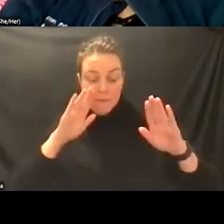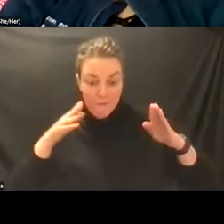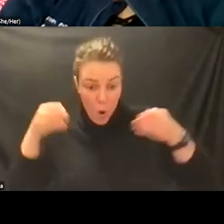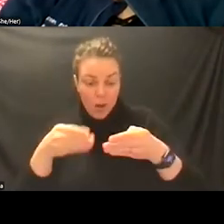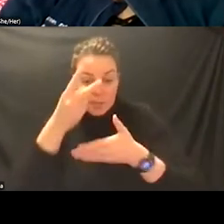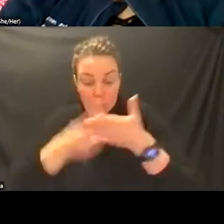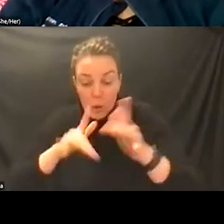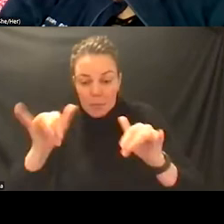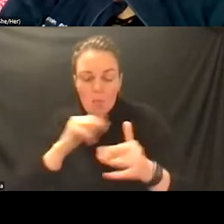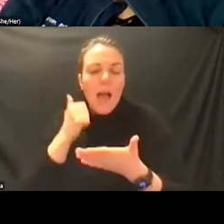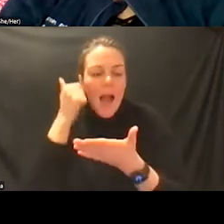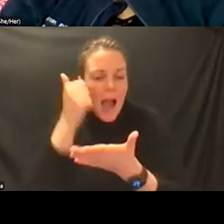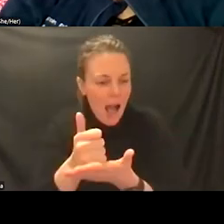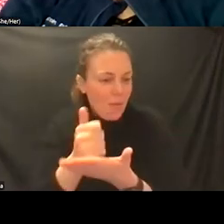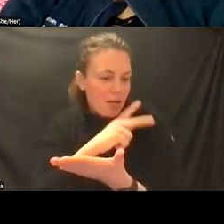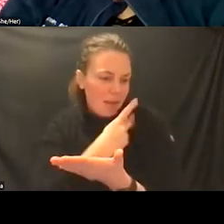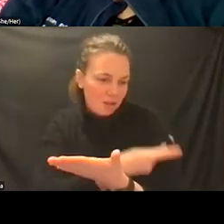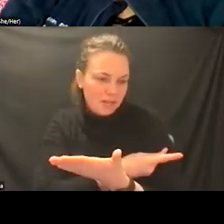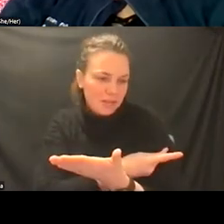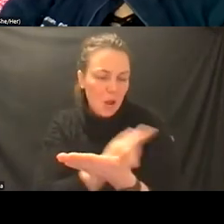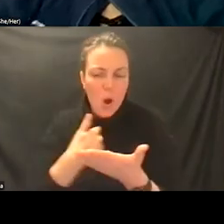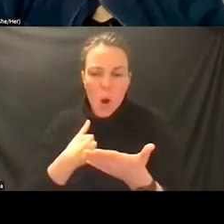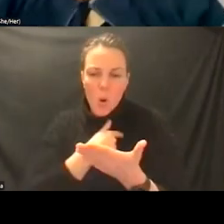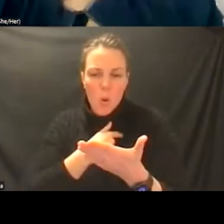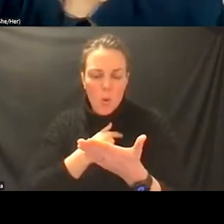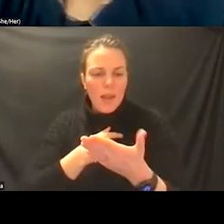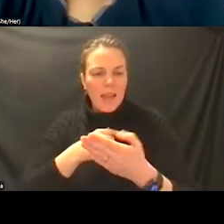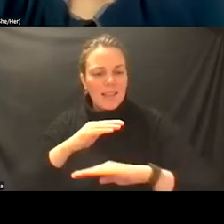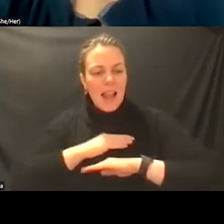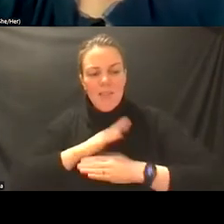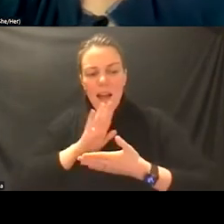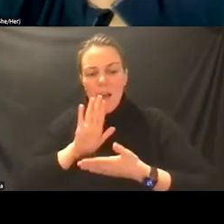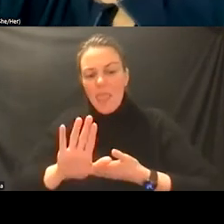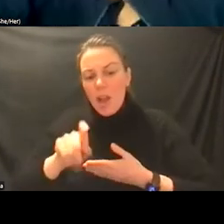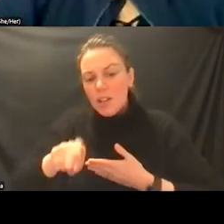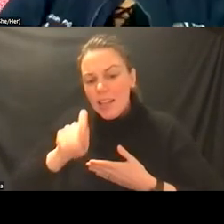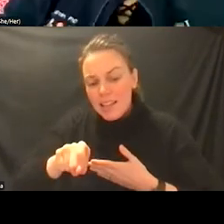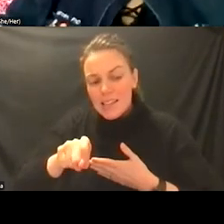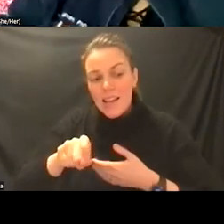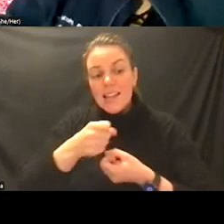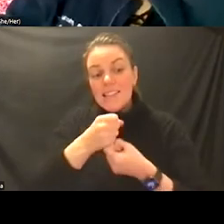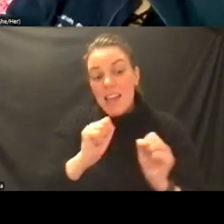uh meet them where they're at in a safe way while respecting them and give them